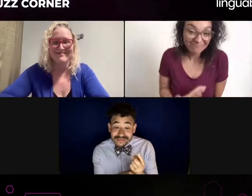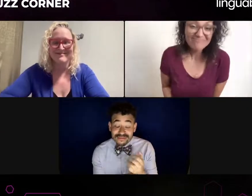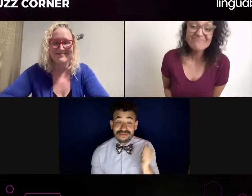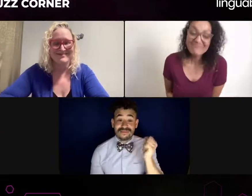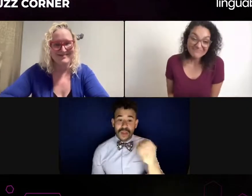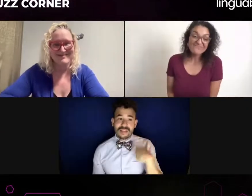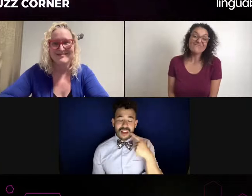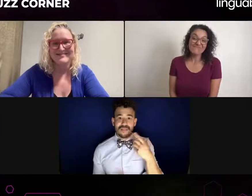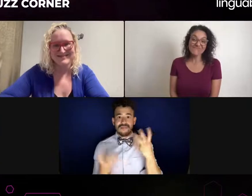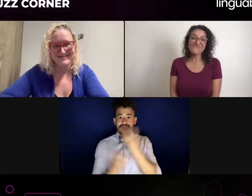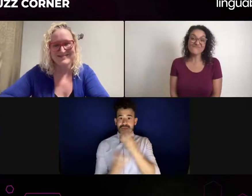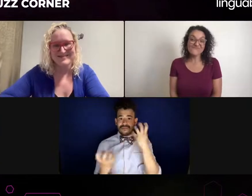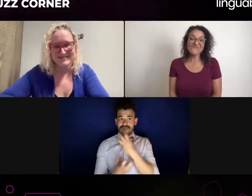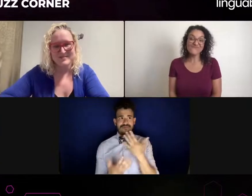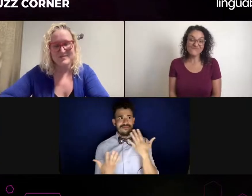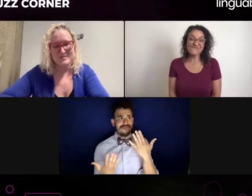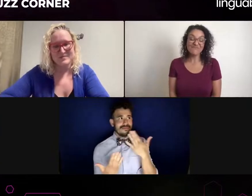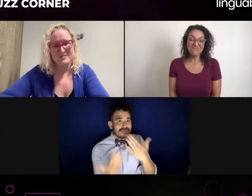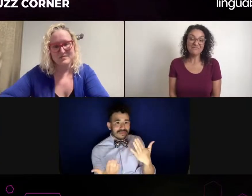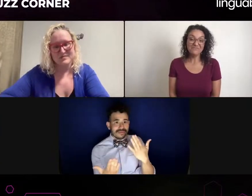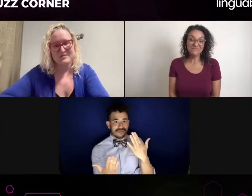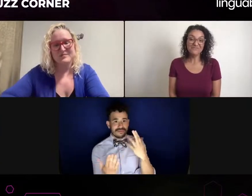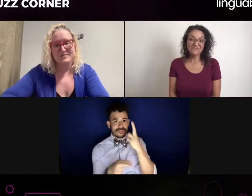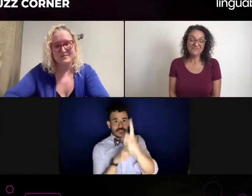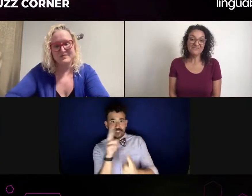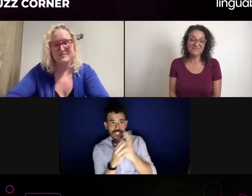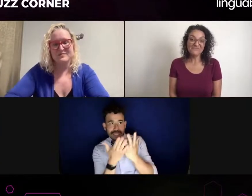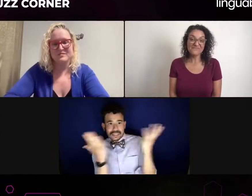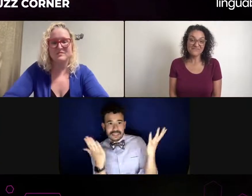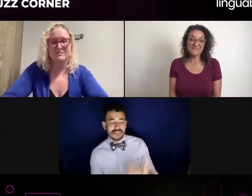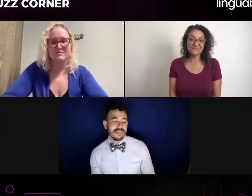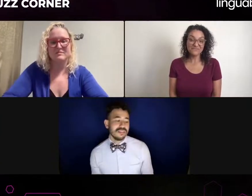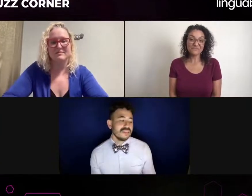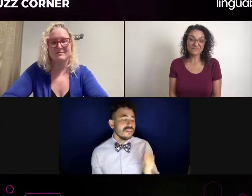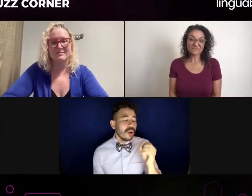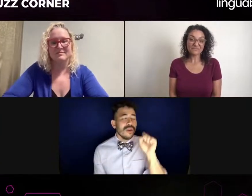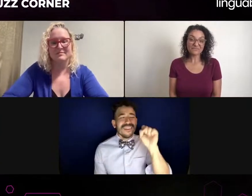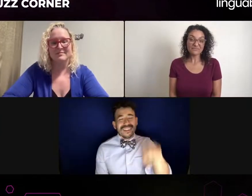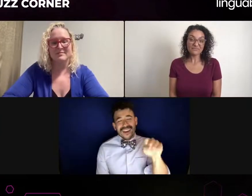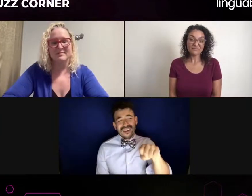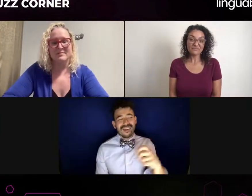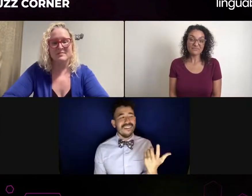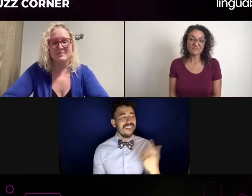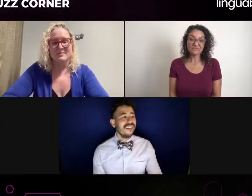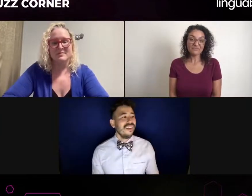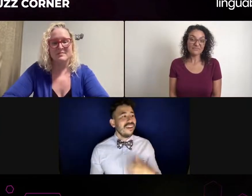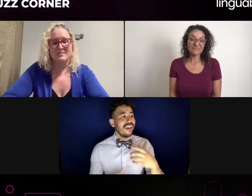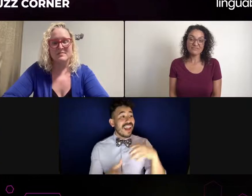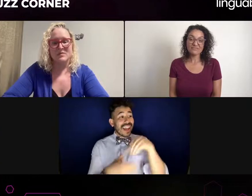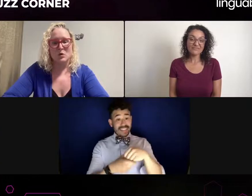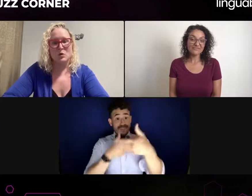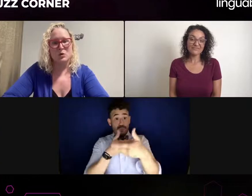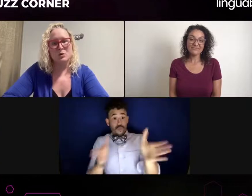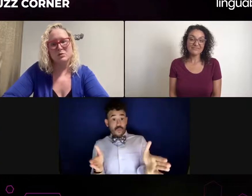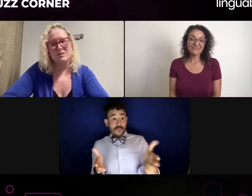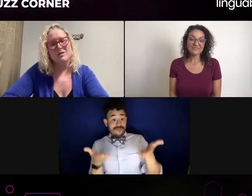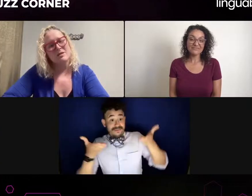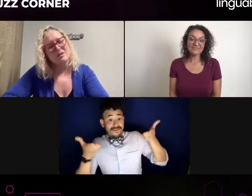All right. OK, let me guess. Let me guess. You didn't get the role because of that interpreter. Is that what